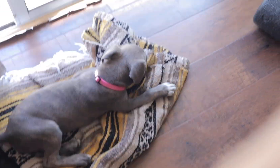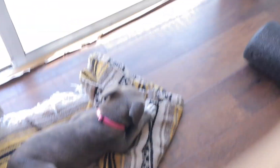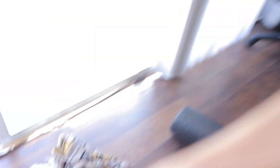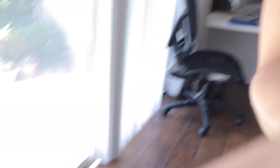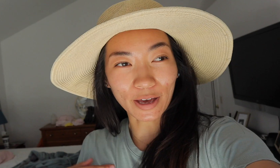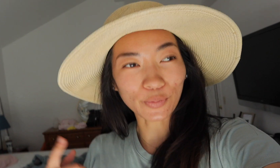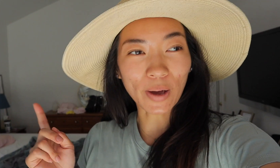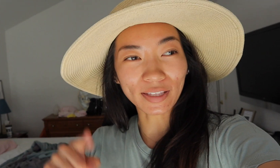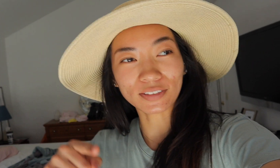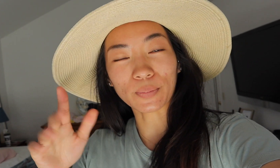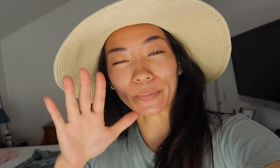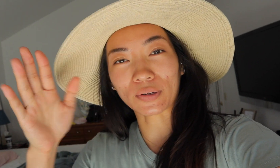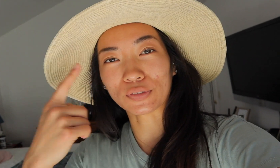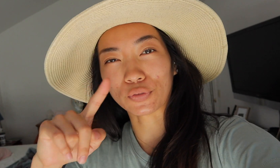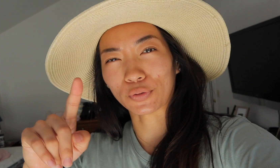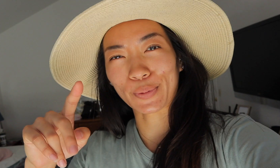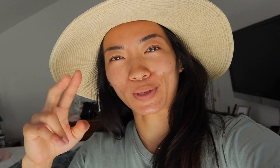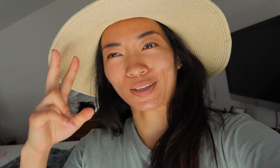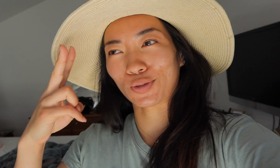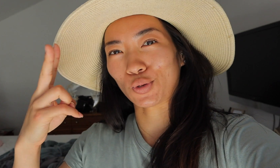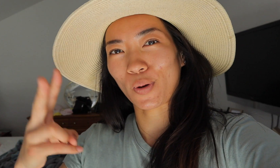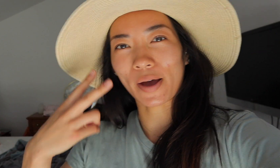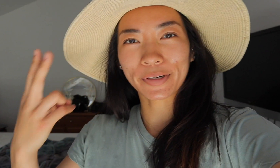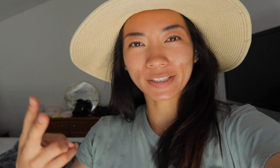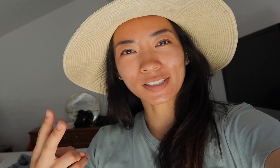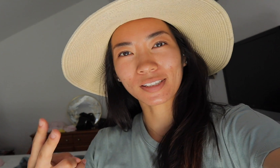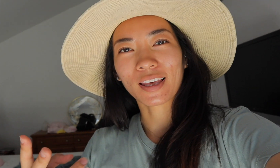E: yes I went to my parents for maybe two hours